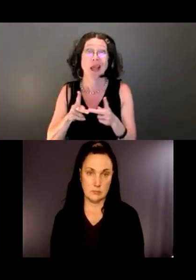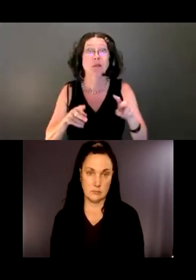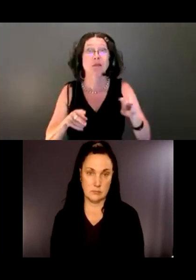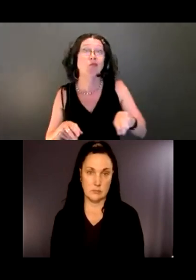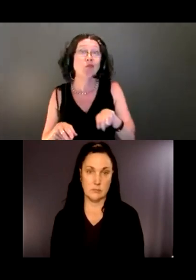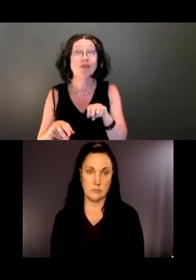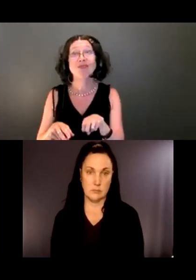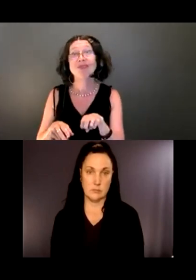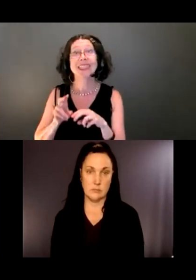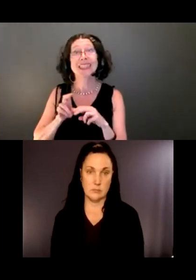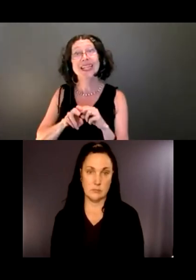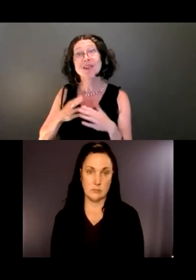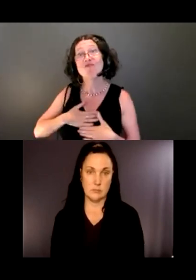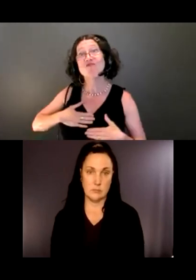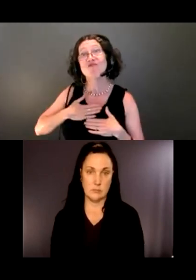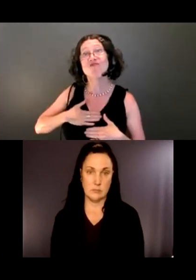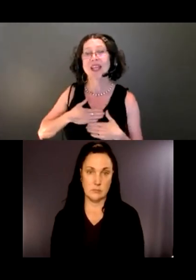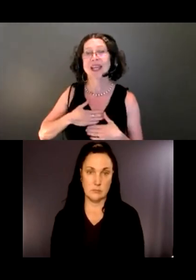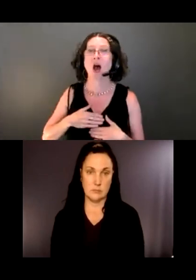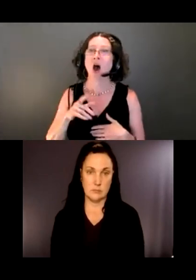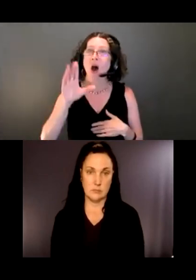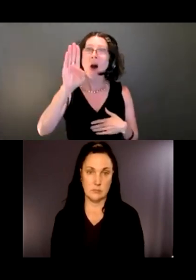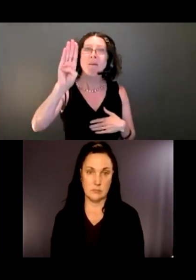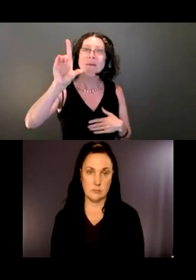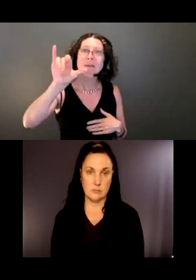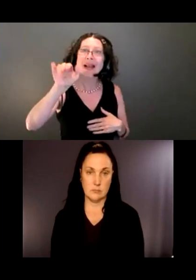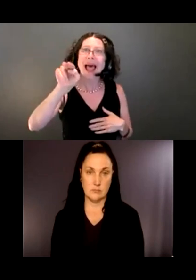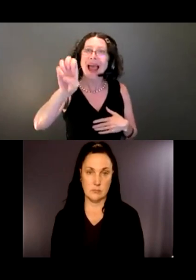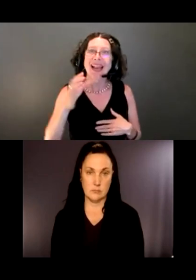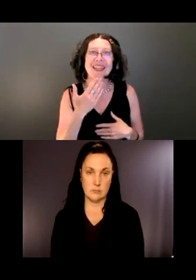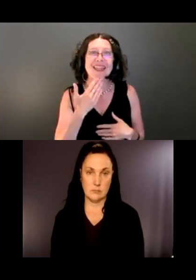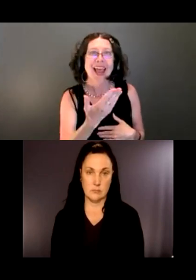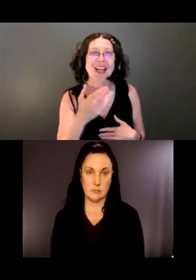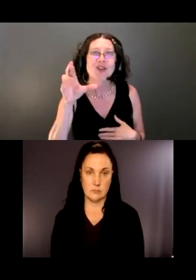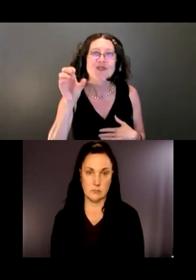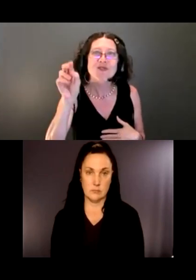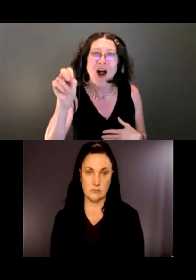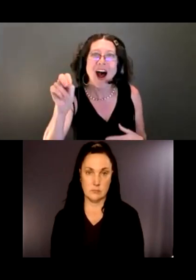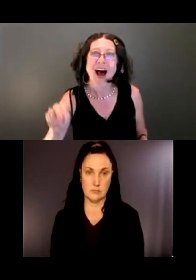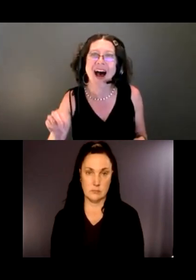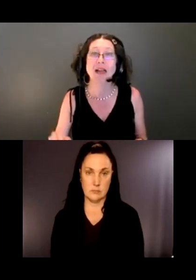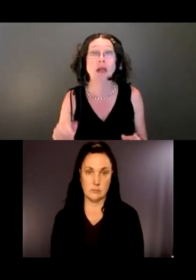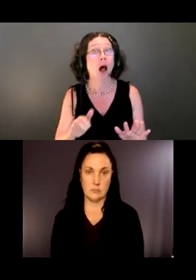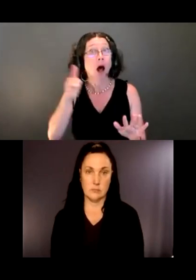I appreciate that. Does anyone else have thoughts about kind of how far the trail should go?